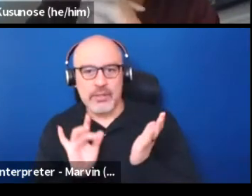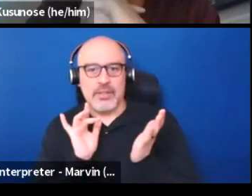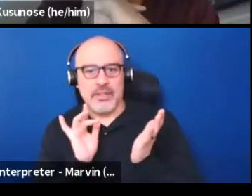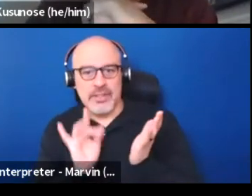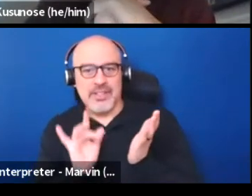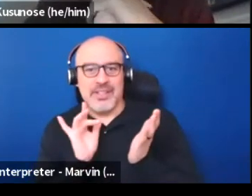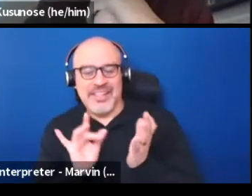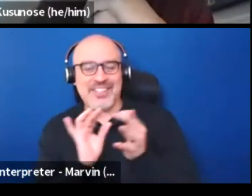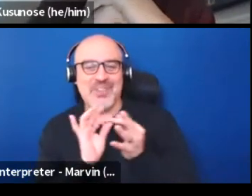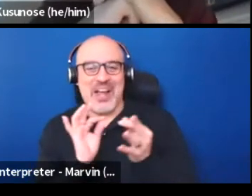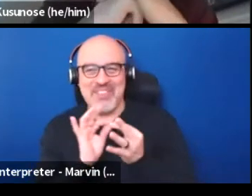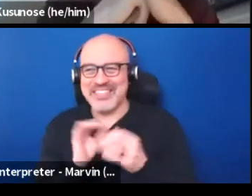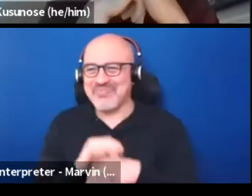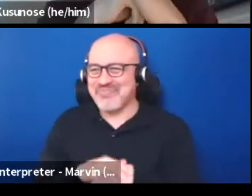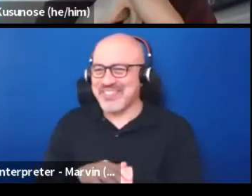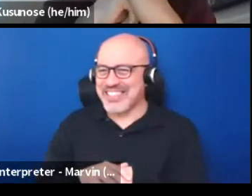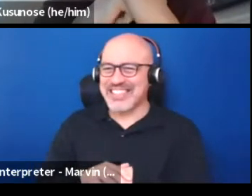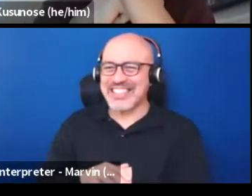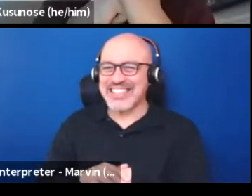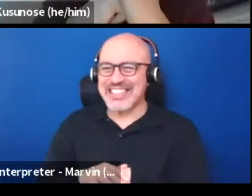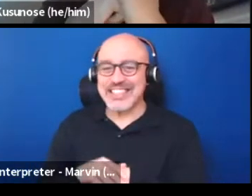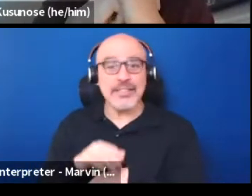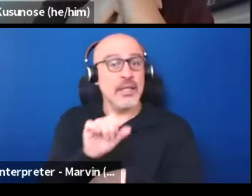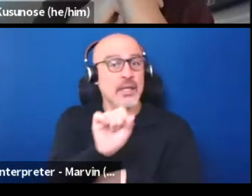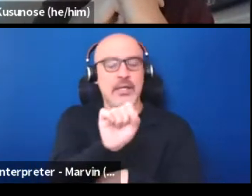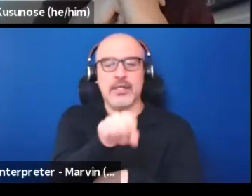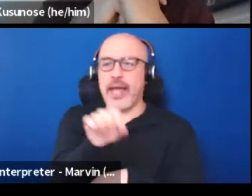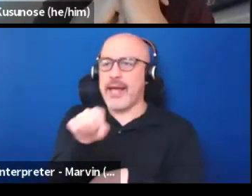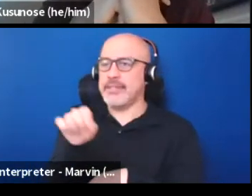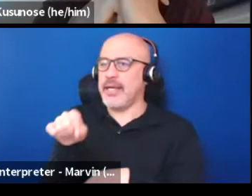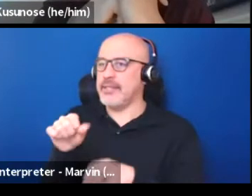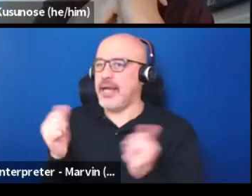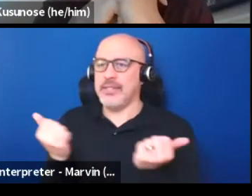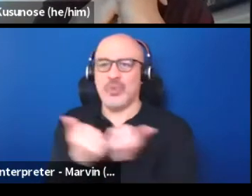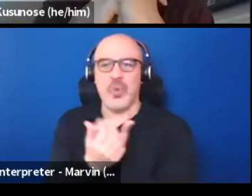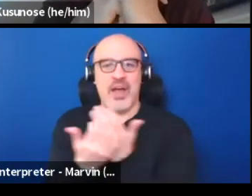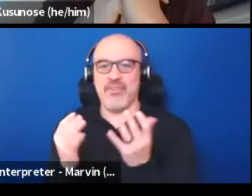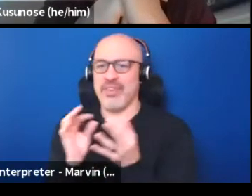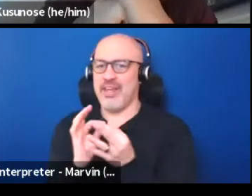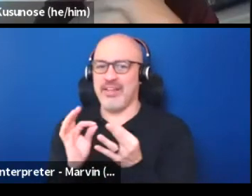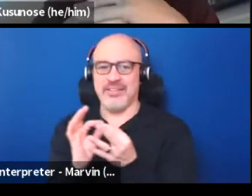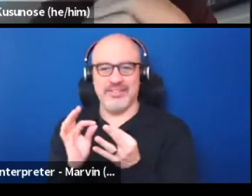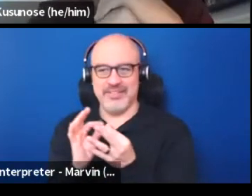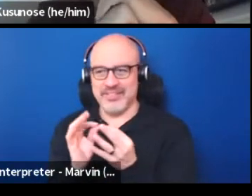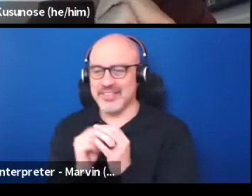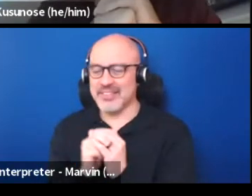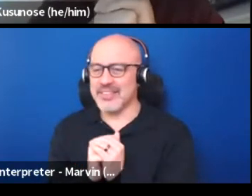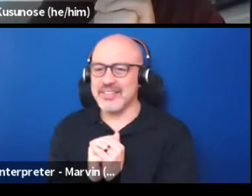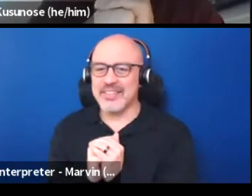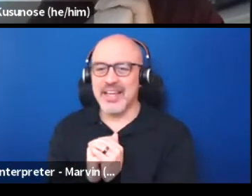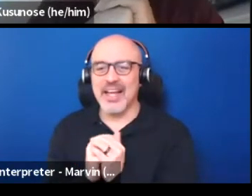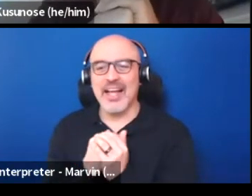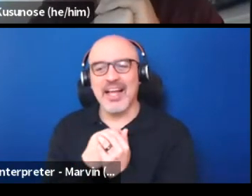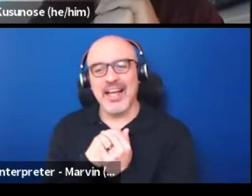I wanted to say yes to everything that's been said. What I wanted to share was when I think about civic theater